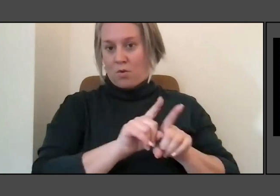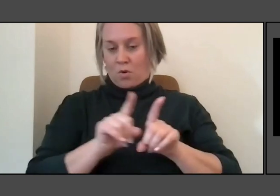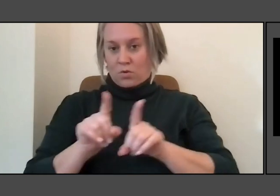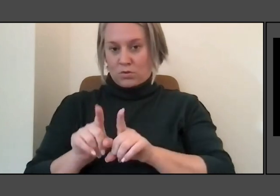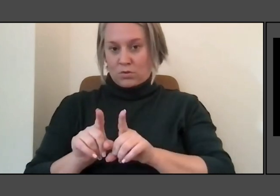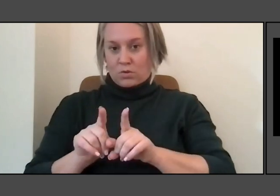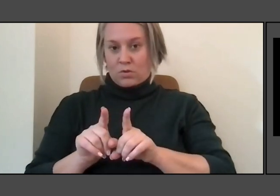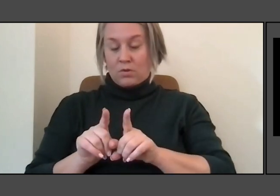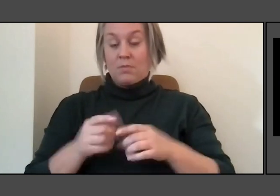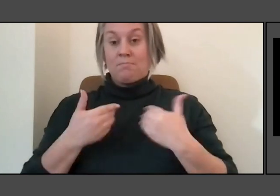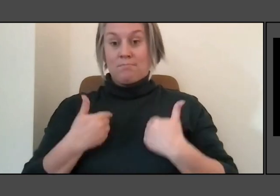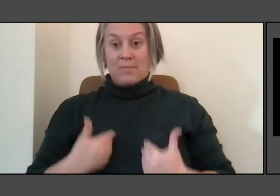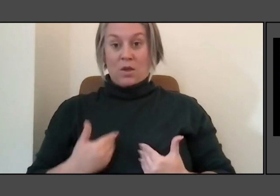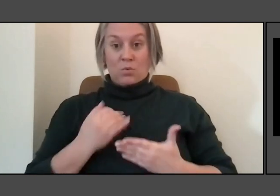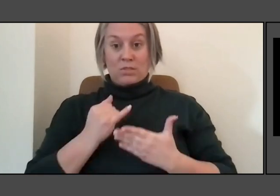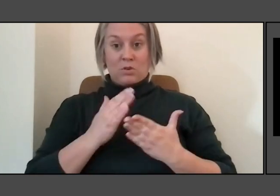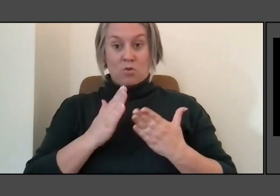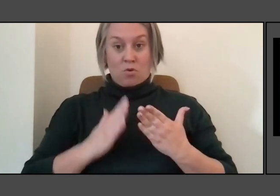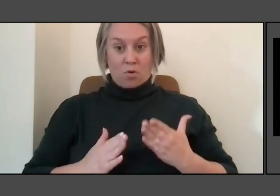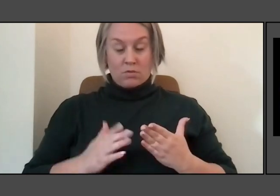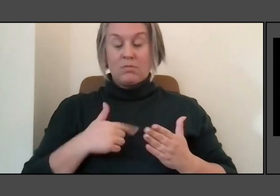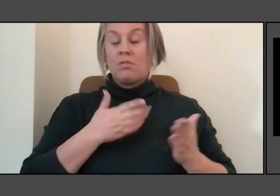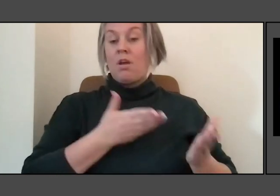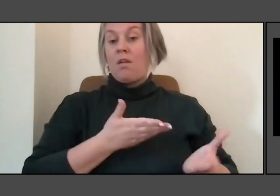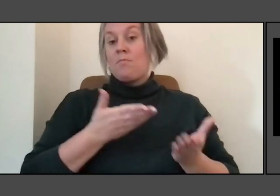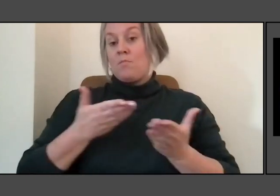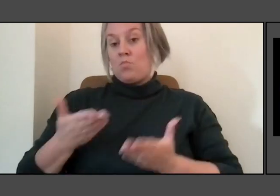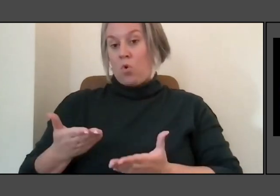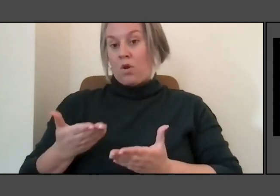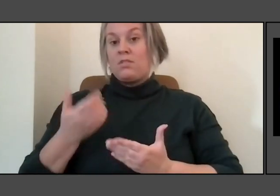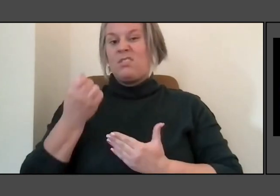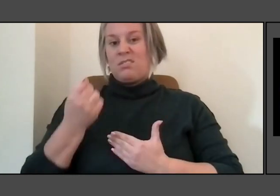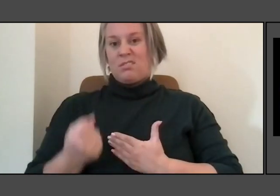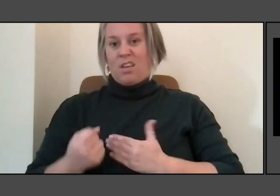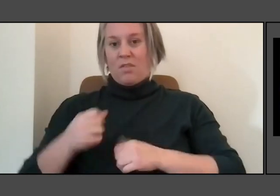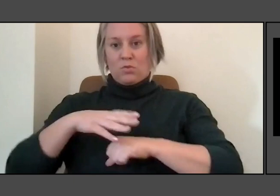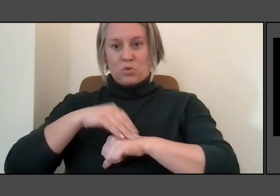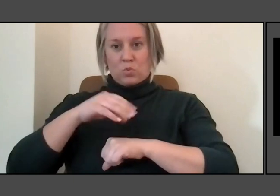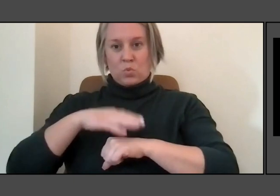to to southern Sweden when the cows aren't in the fields